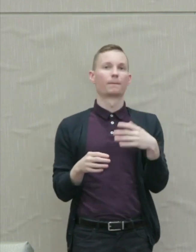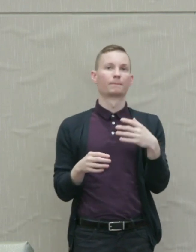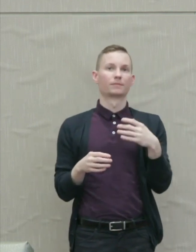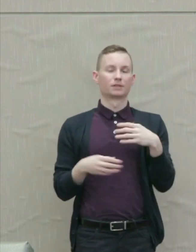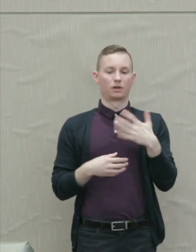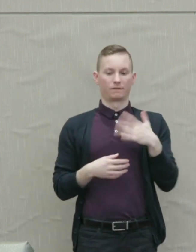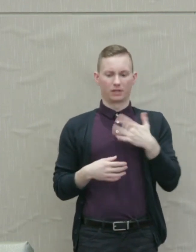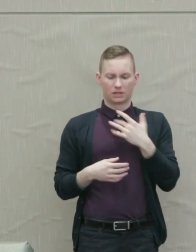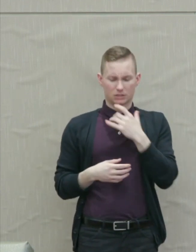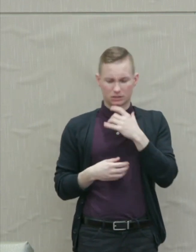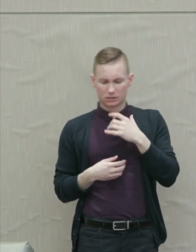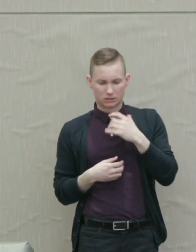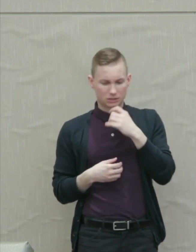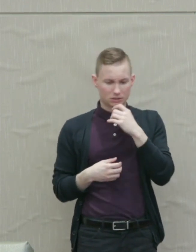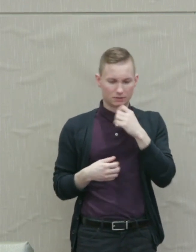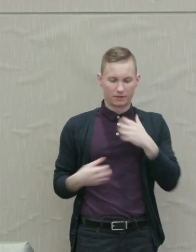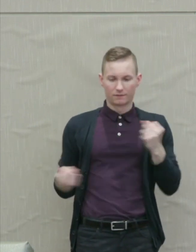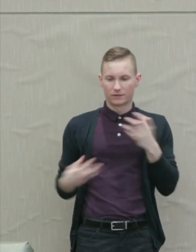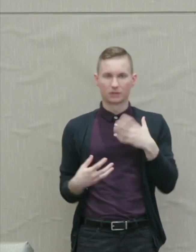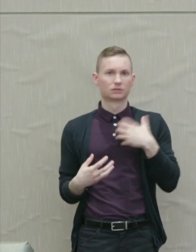which do not quiet the insecurity.